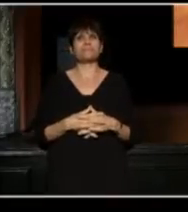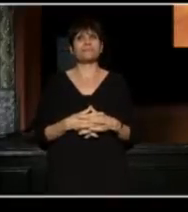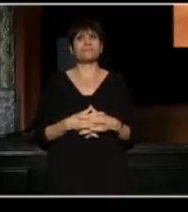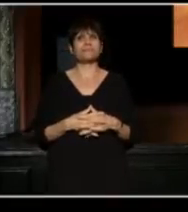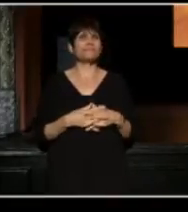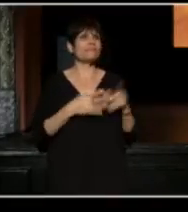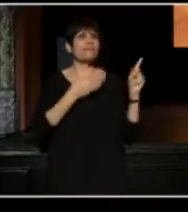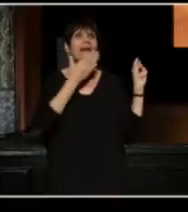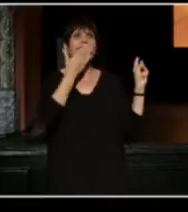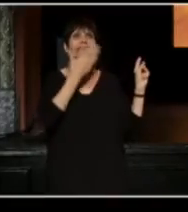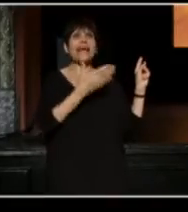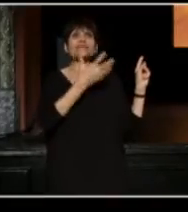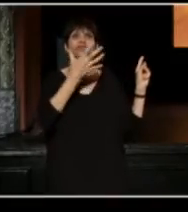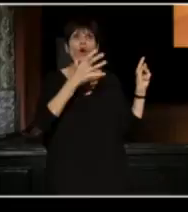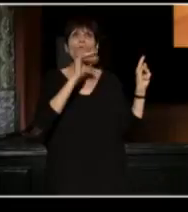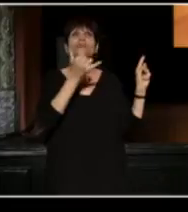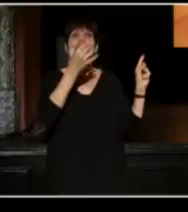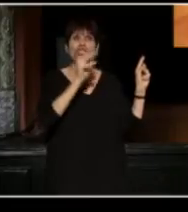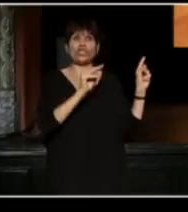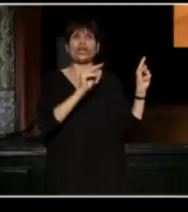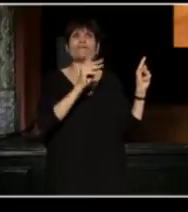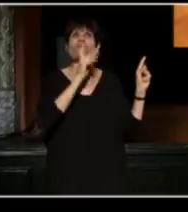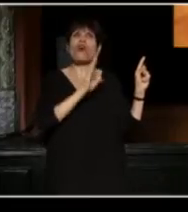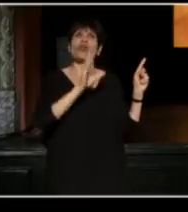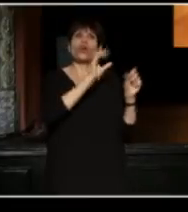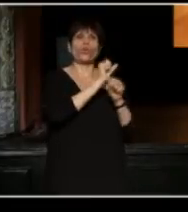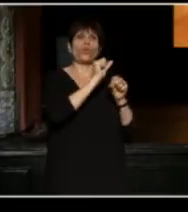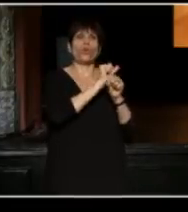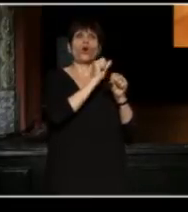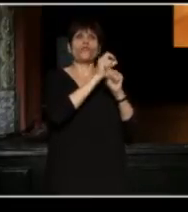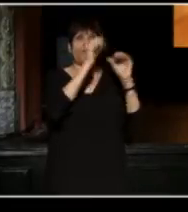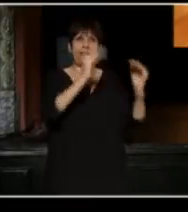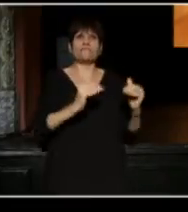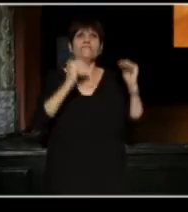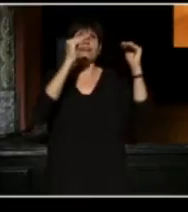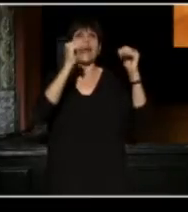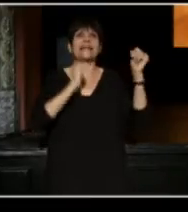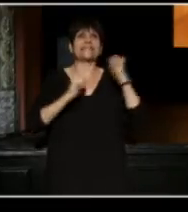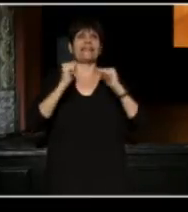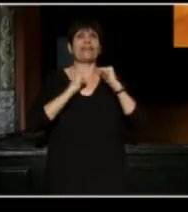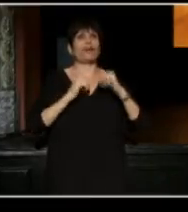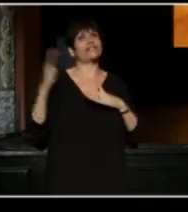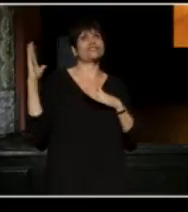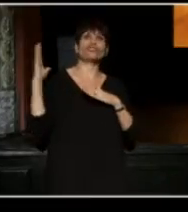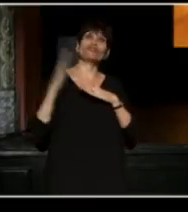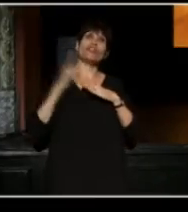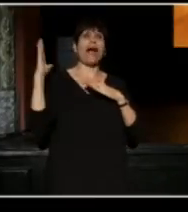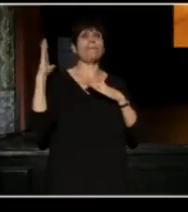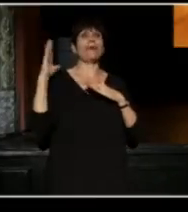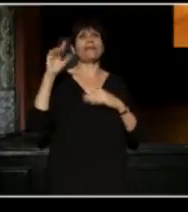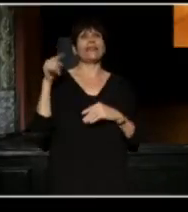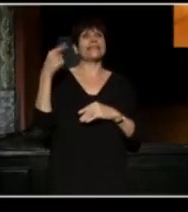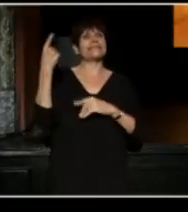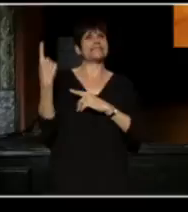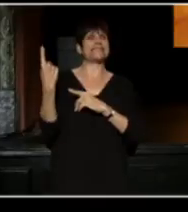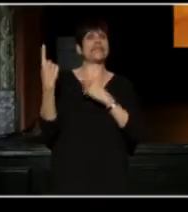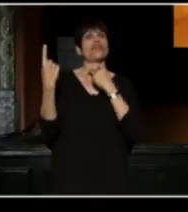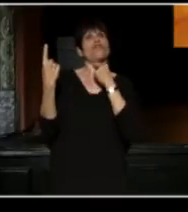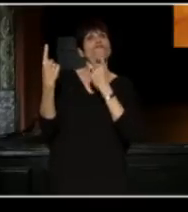(Teresa) Thank you so much Jim for all the work you've done to advance theater and champion this singular voice of the American playwright.